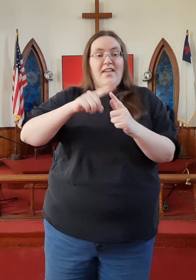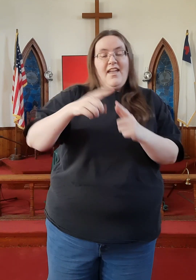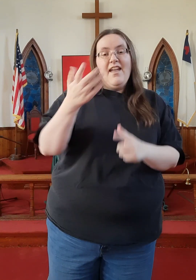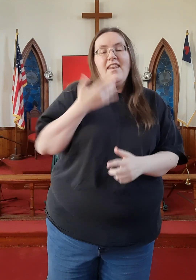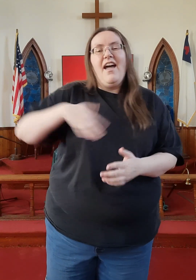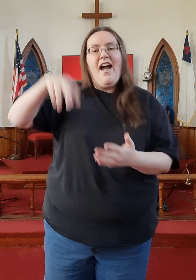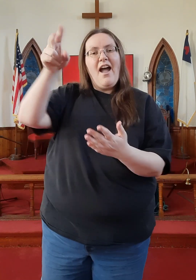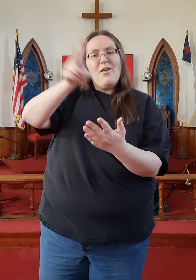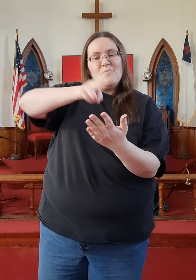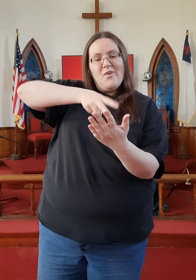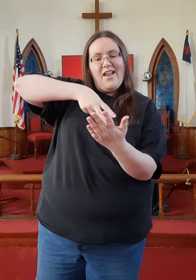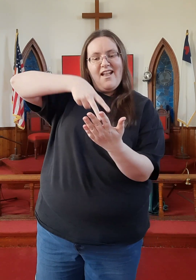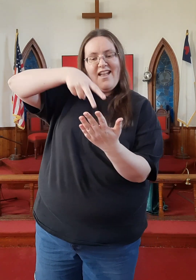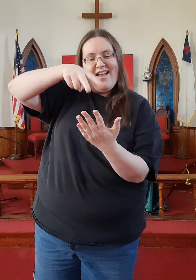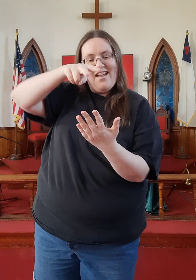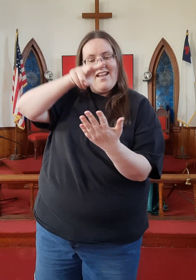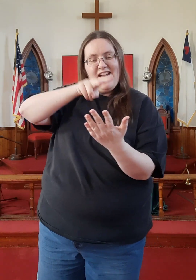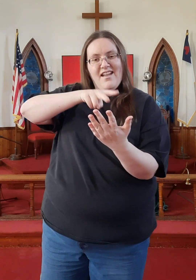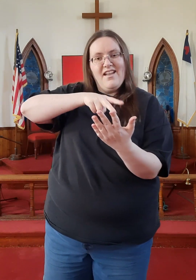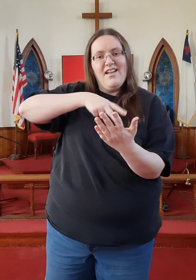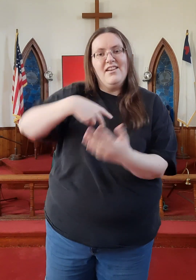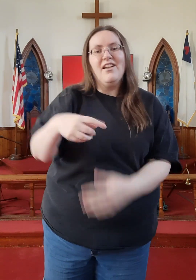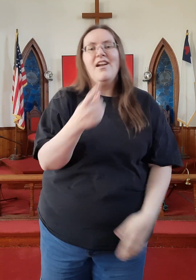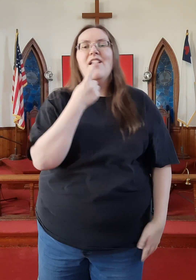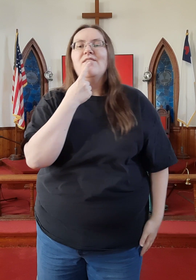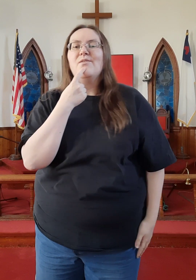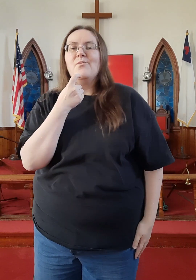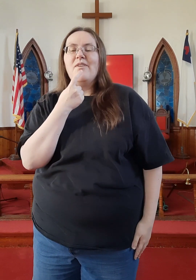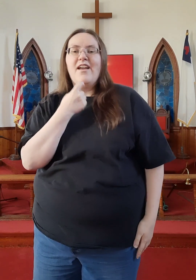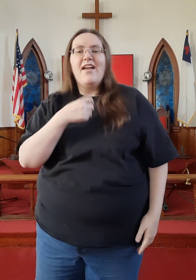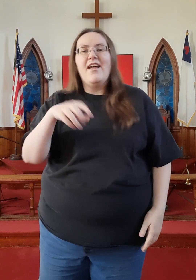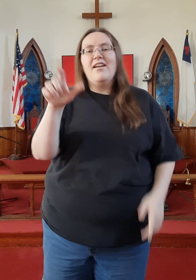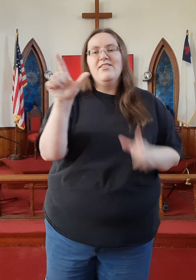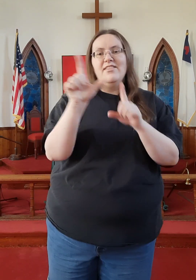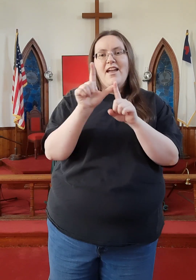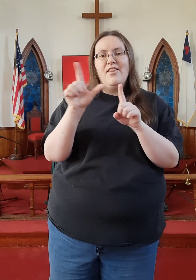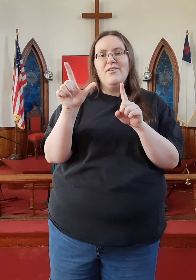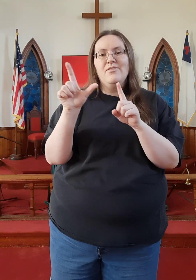Then, I read the red letters